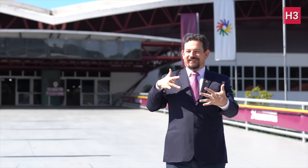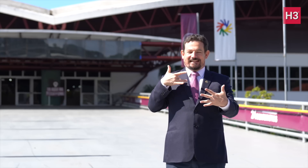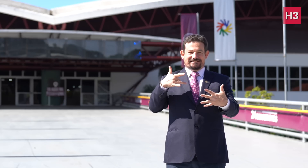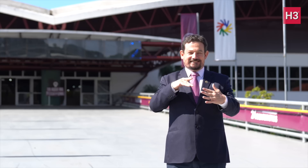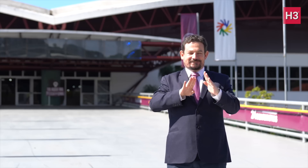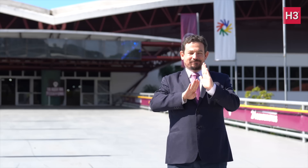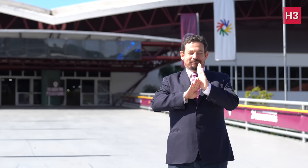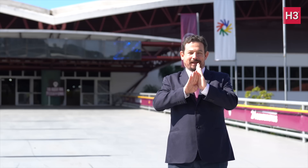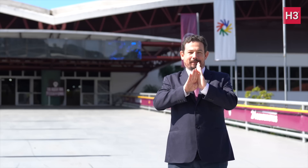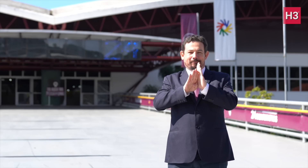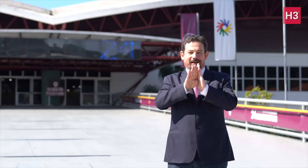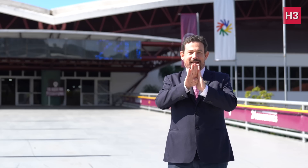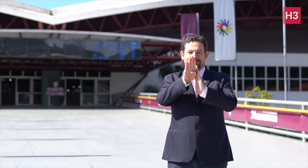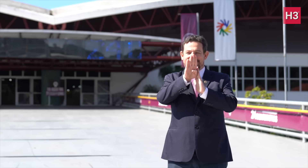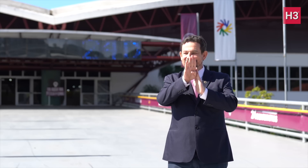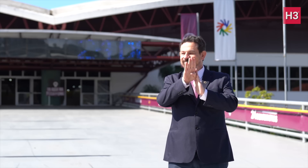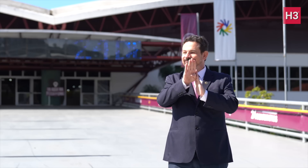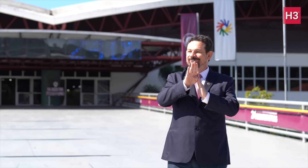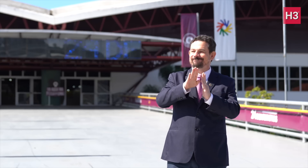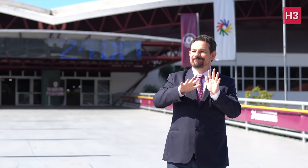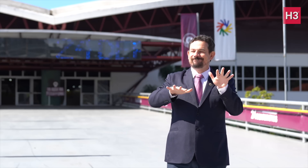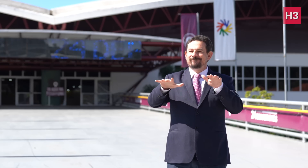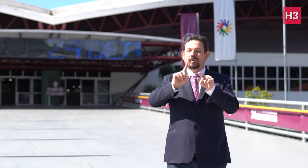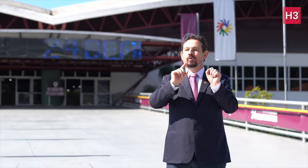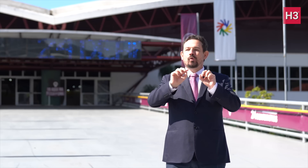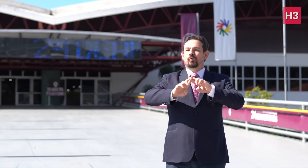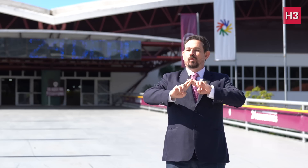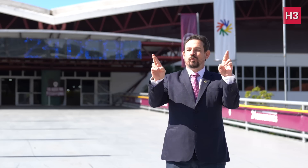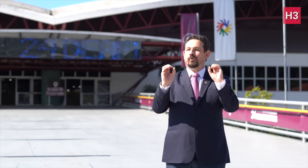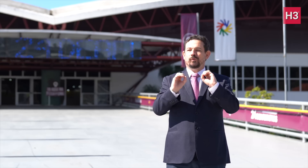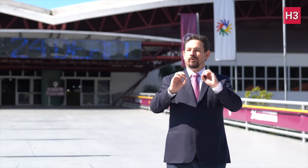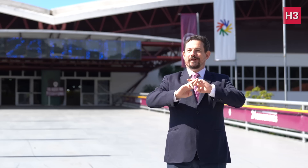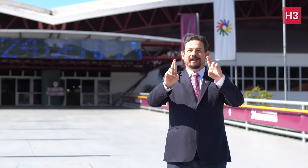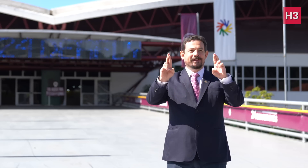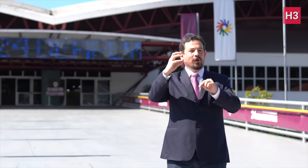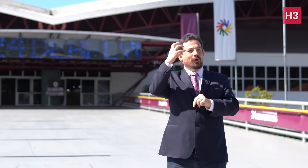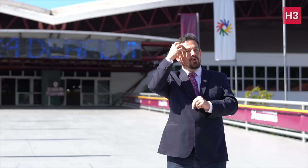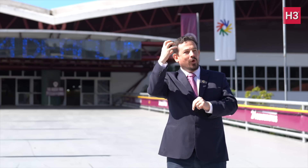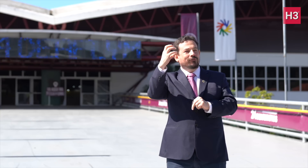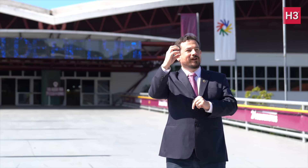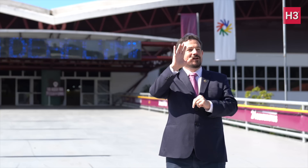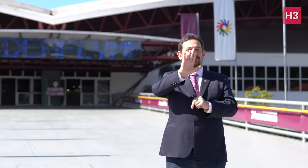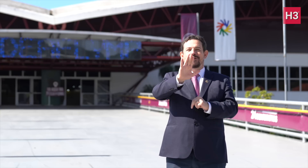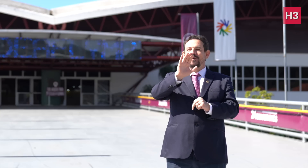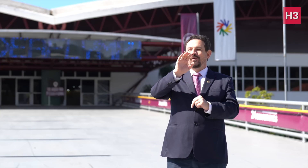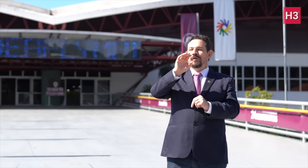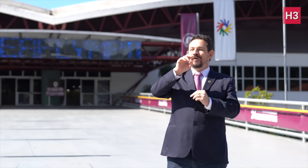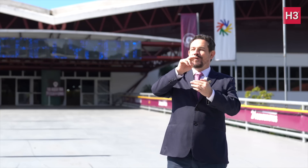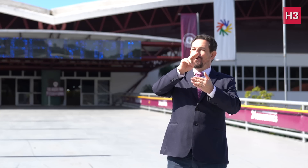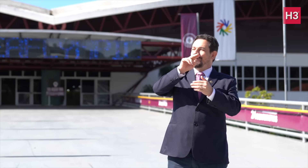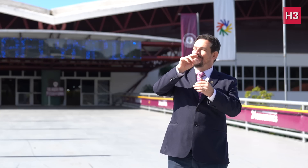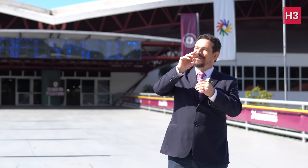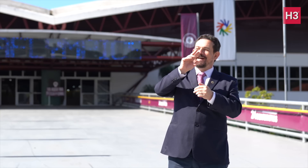We weren't ready though. The government and WHO were struggling